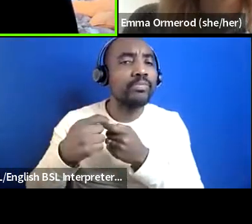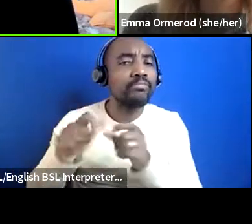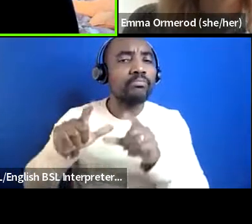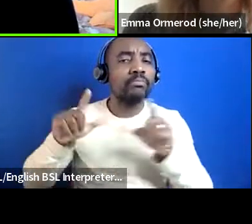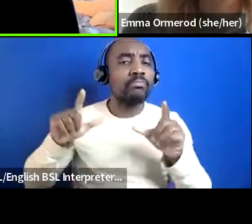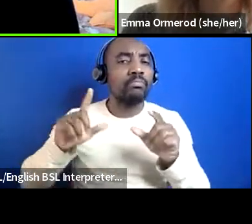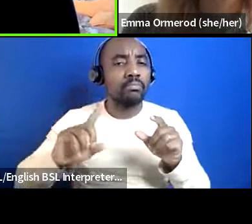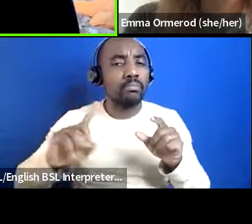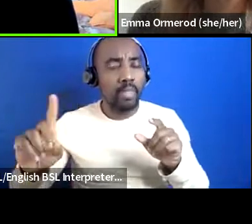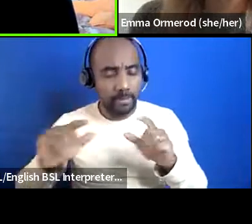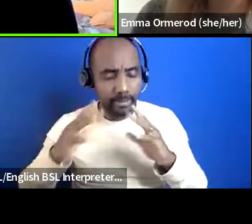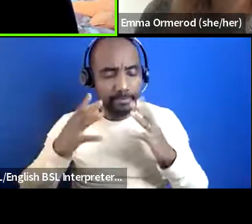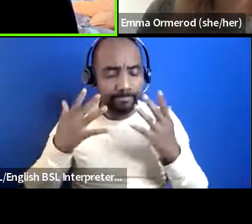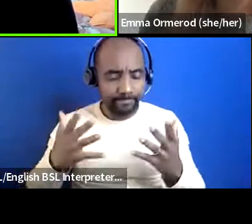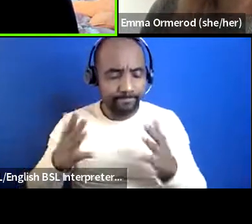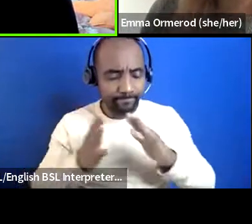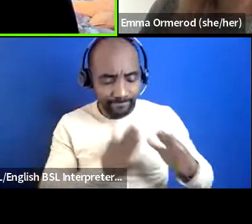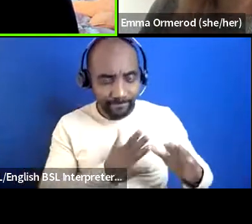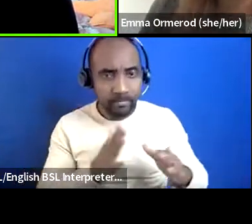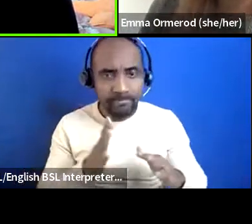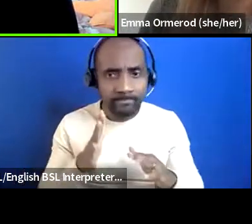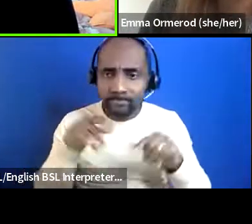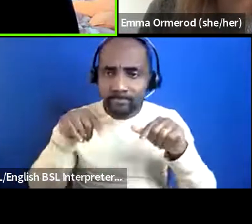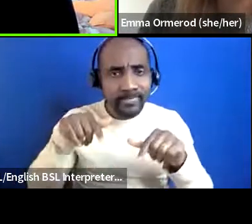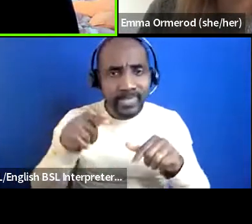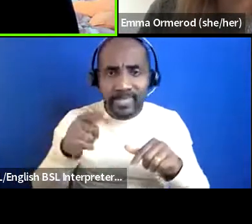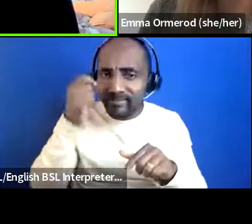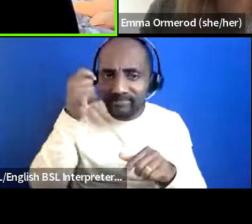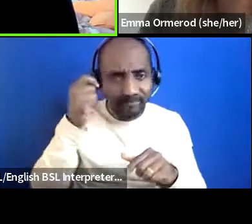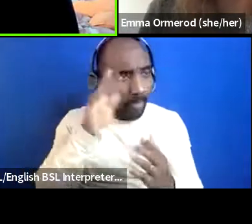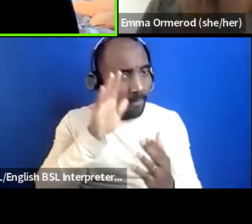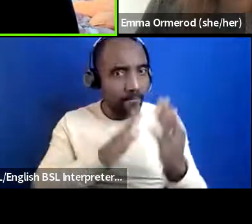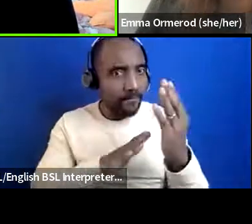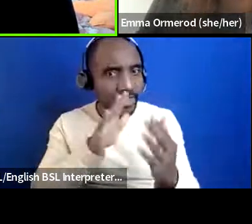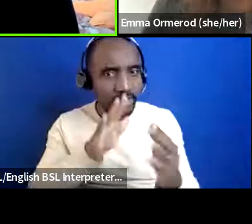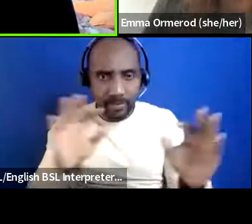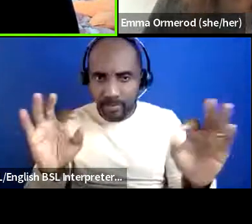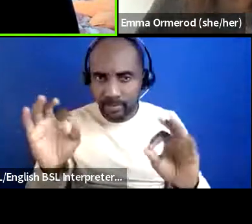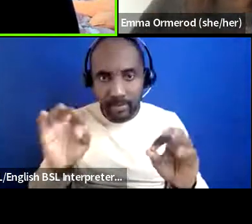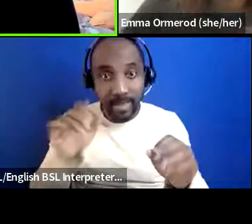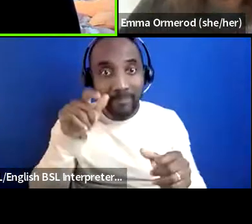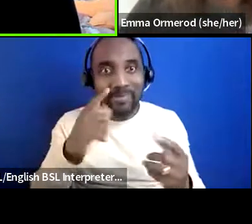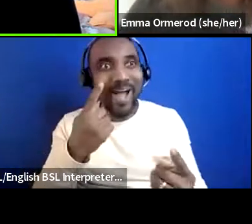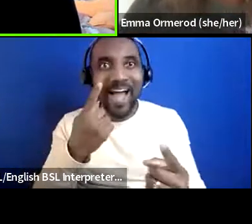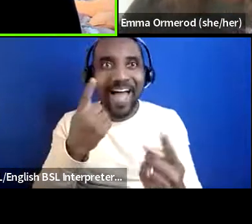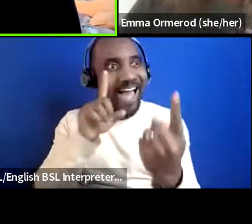um this doesn't tend to happen in like face to face does it people don't just sort of disappear um